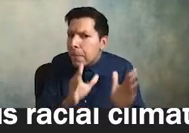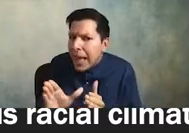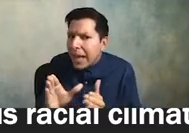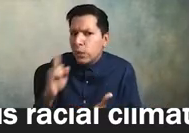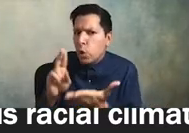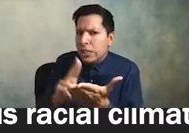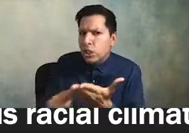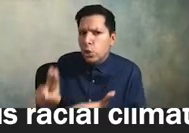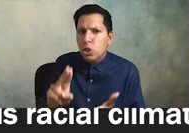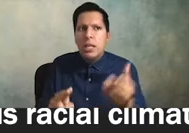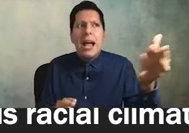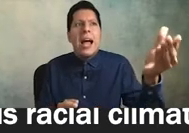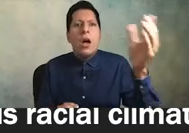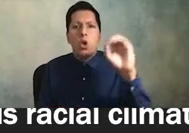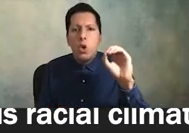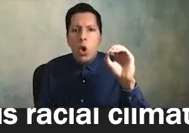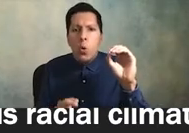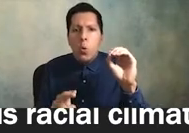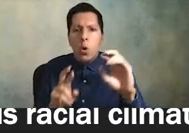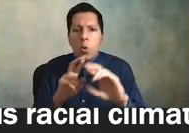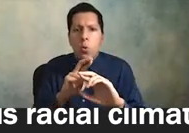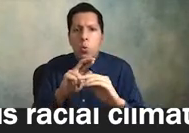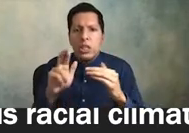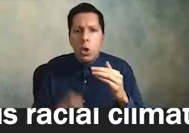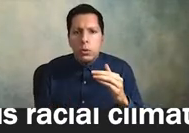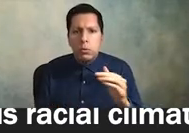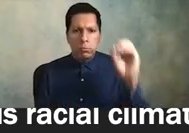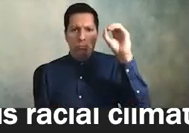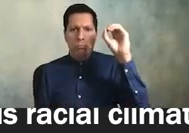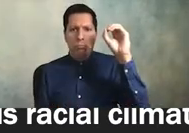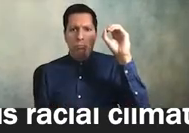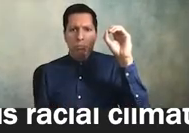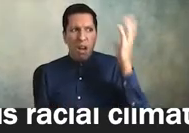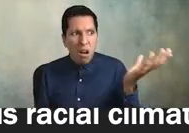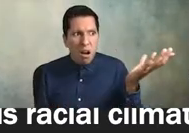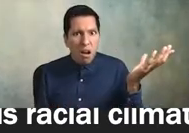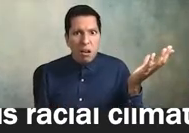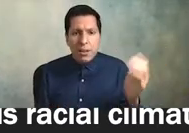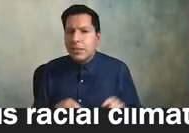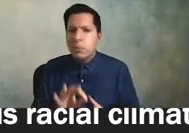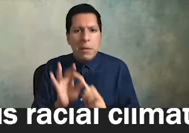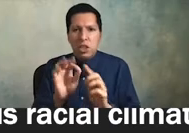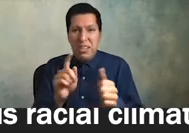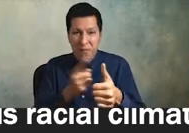return no results to any of those terms especially the first set race racism racial so on